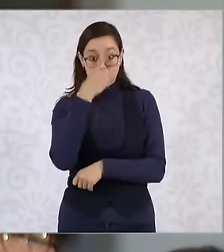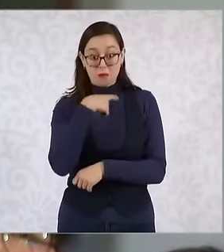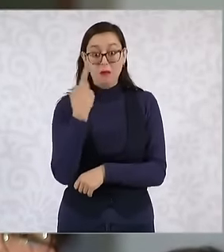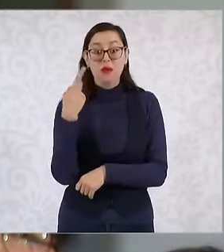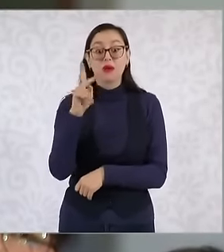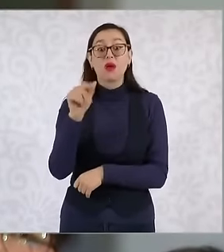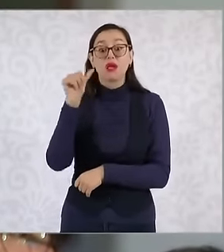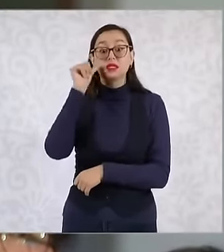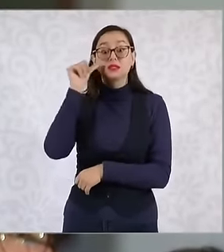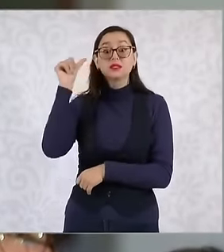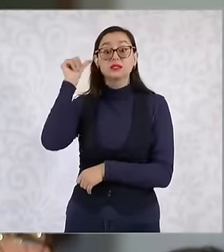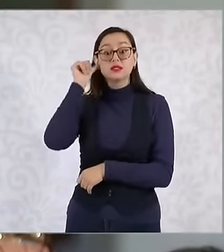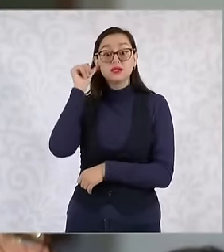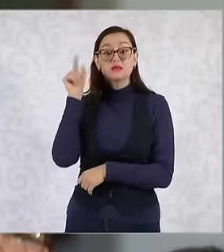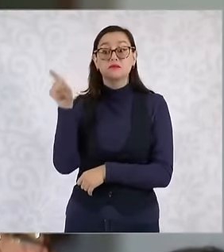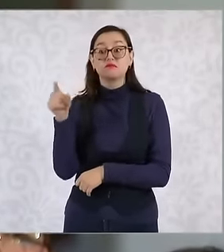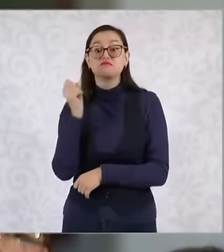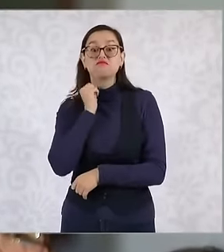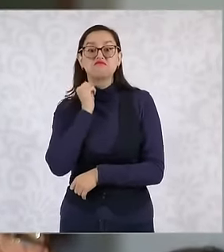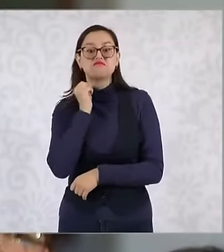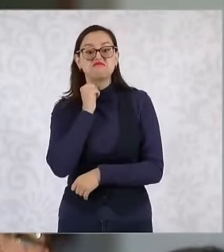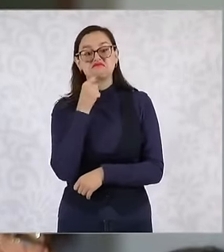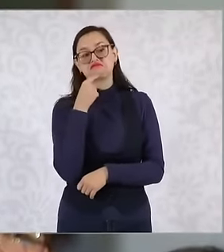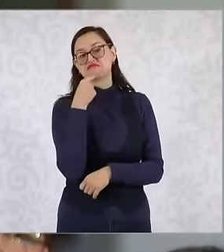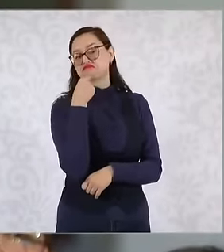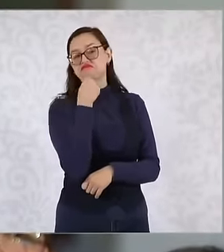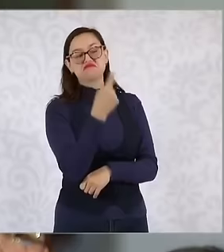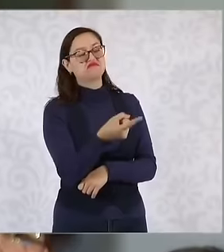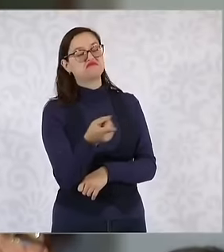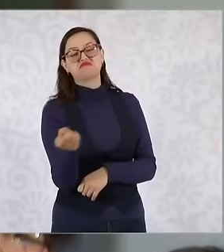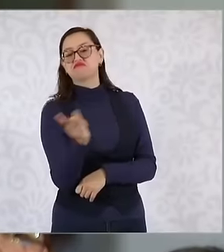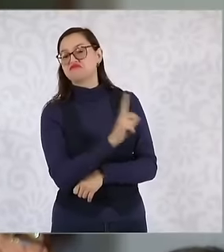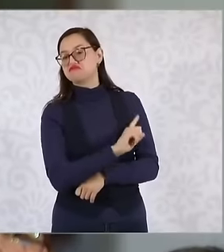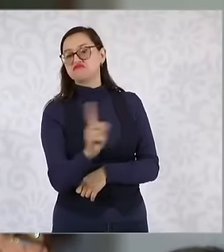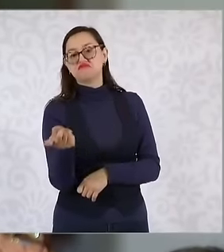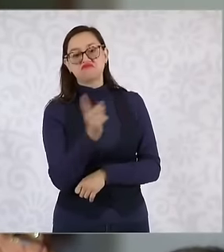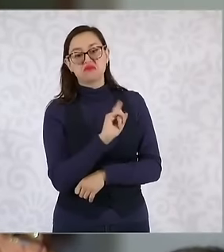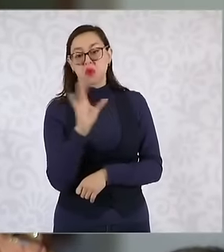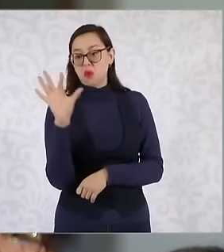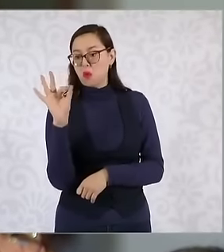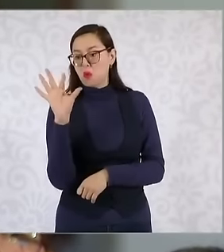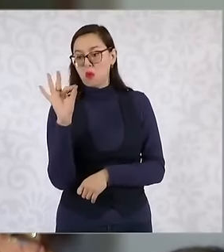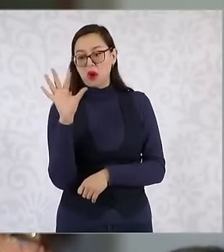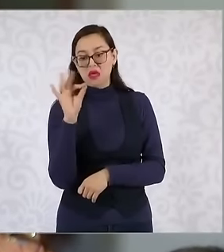that carrying out the 40 working hours this could cause an issue of inflation in the